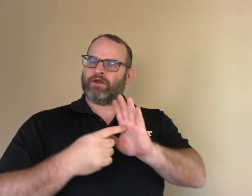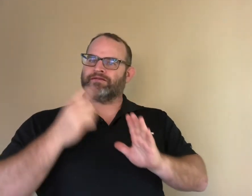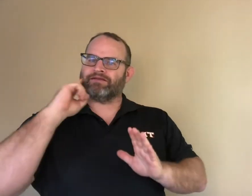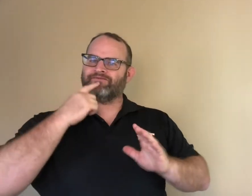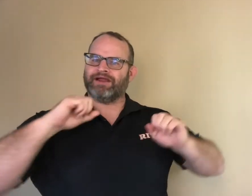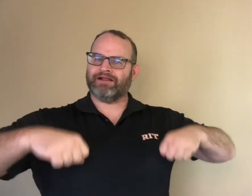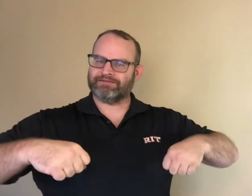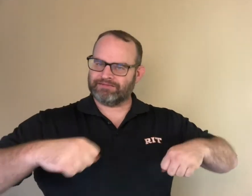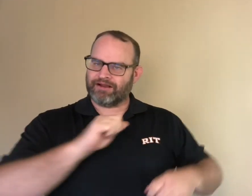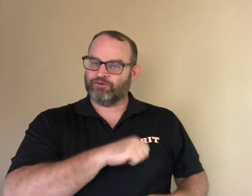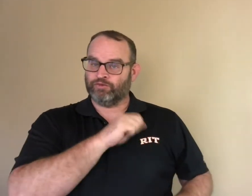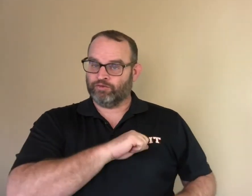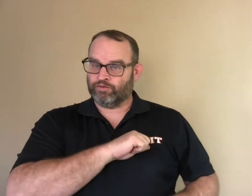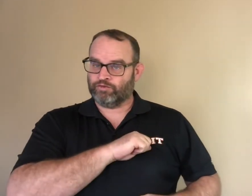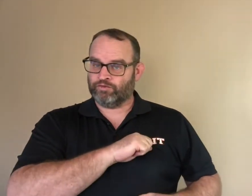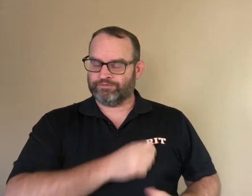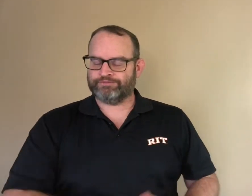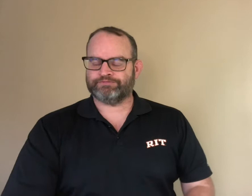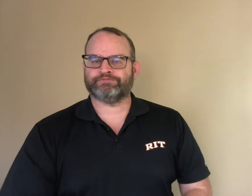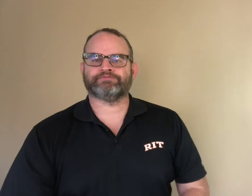That helps develop a "can do" attitude for deaf children.